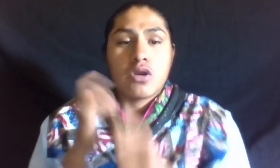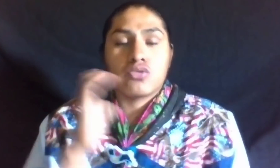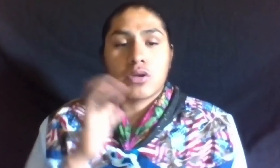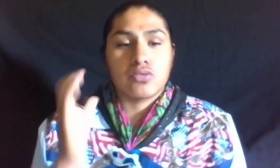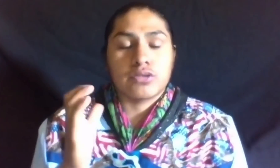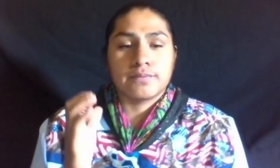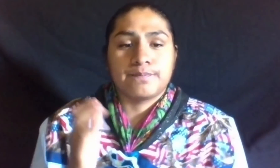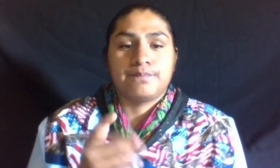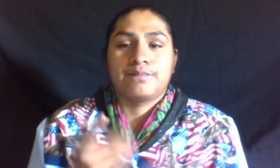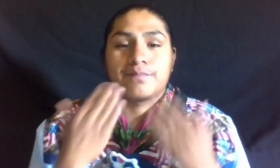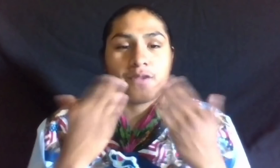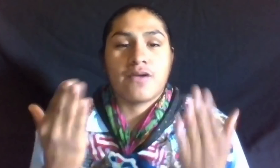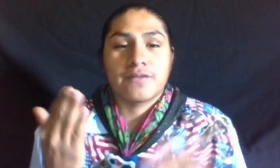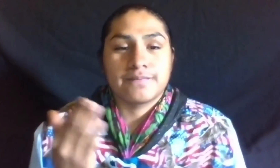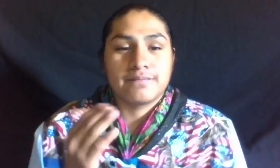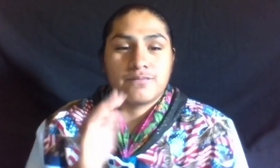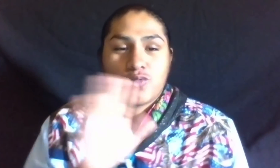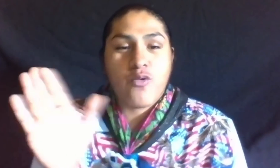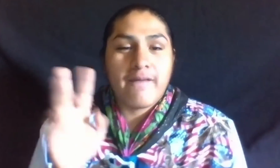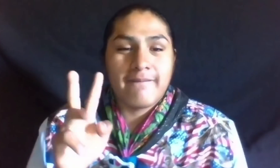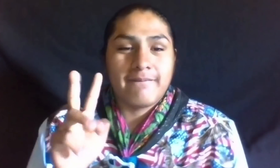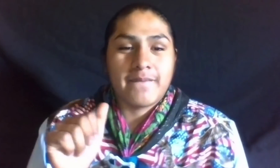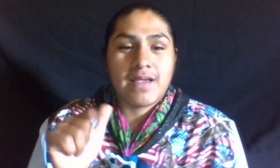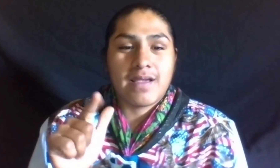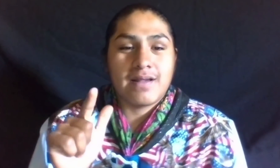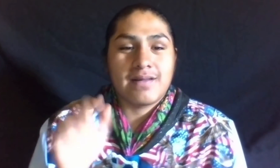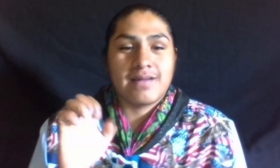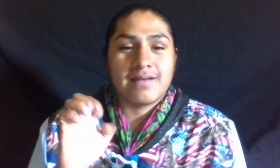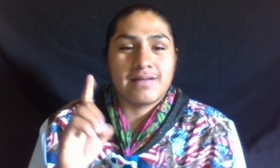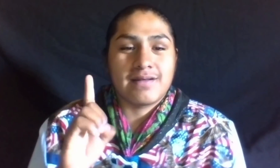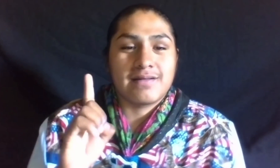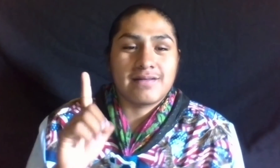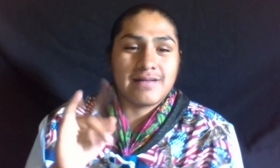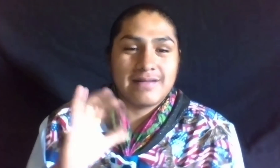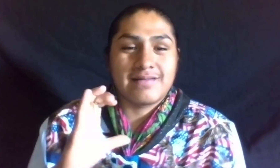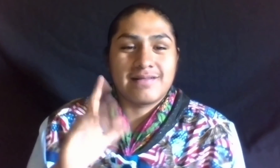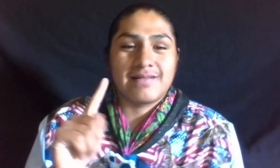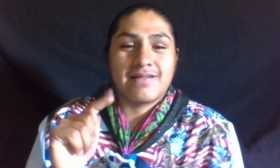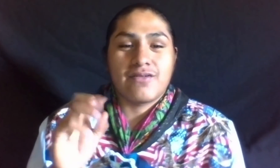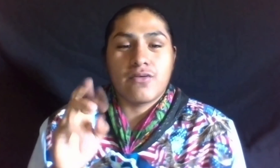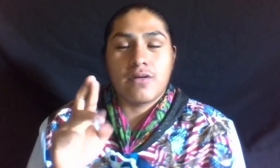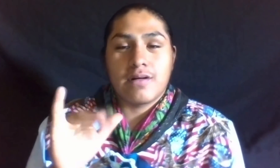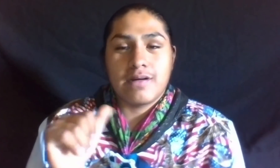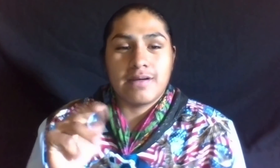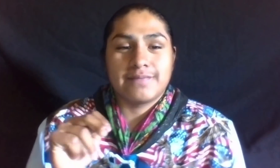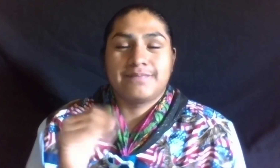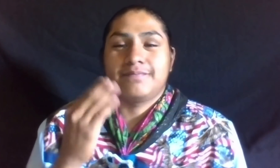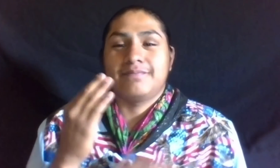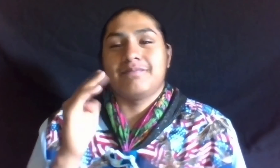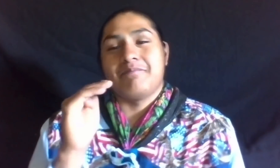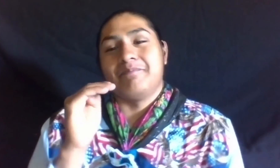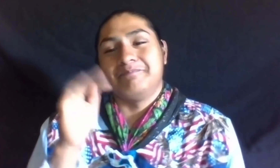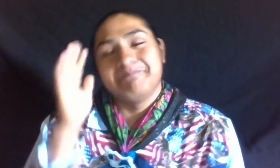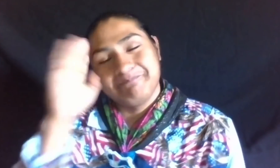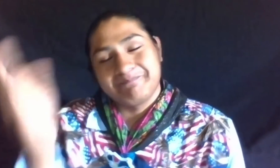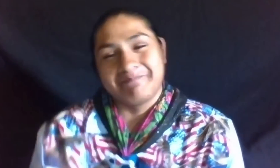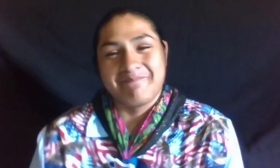AND I WILL BE ON THE CROSS COUNTRY TEAM. THANK YOU, YOUR VALEDICTORIAN, MANUEL GONZALES.